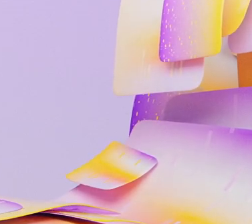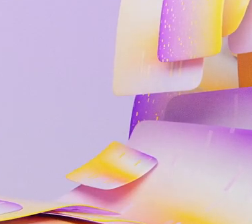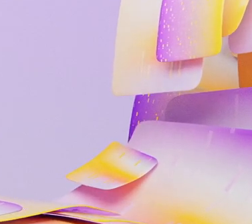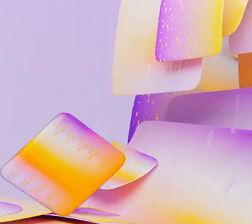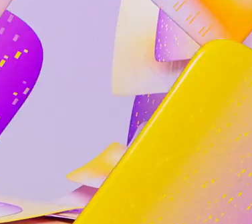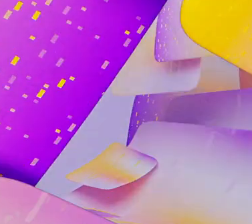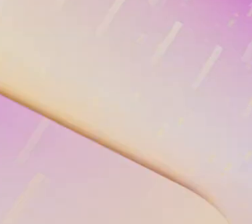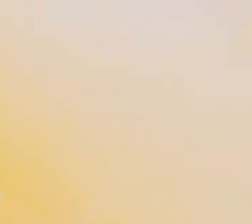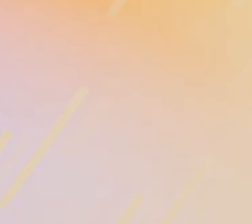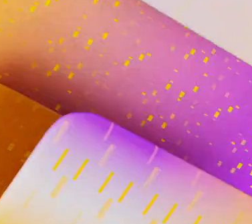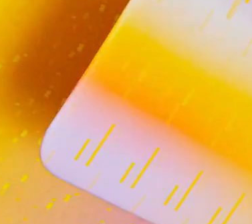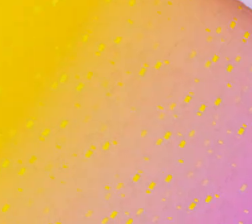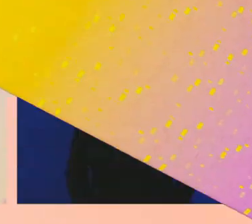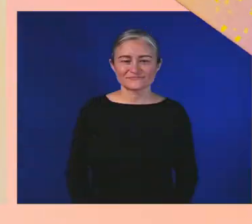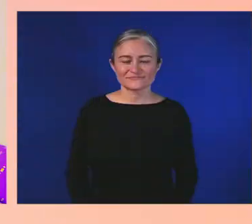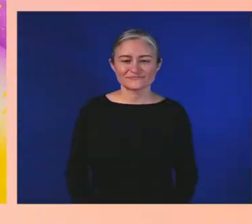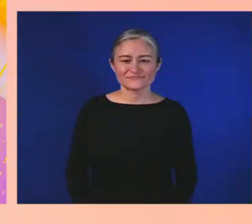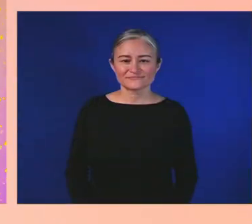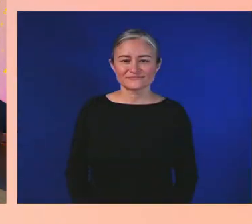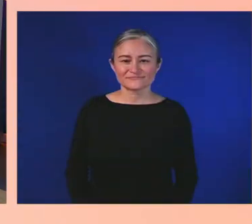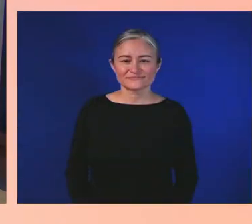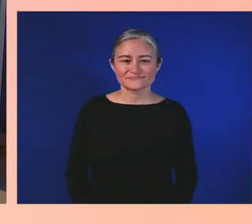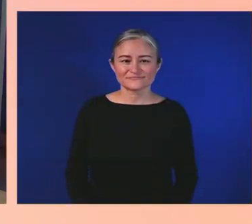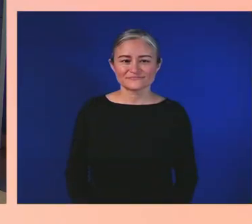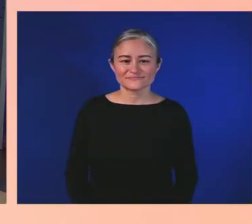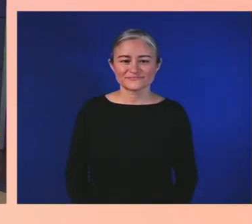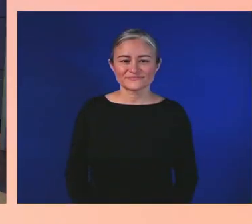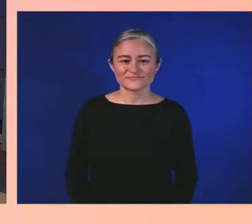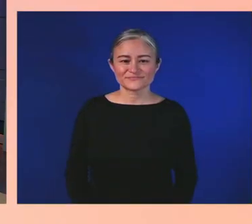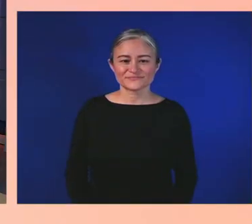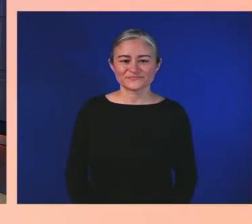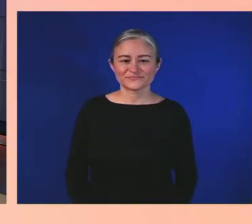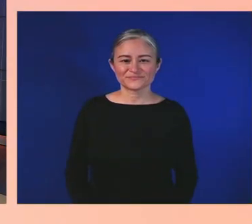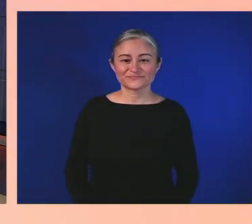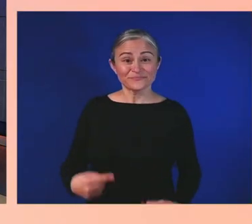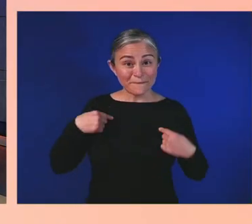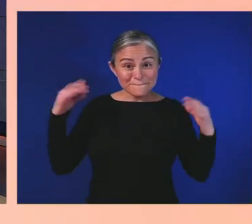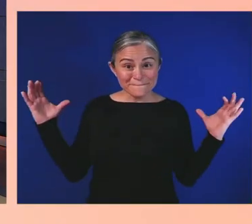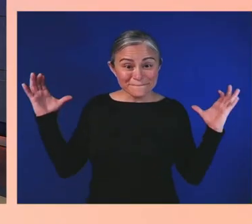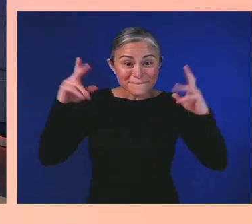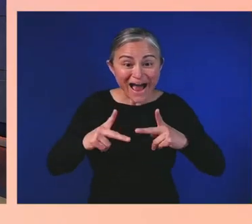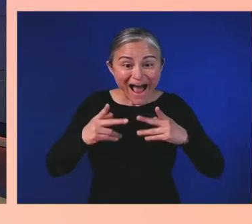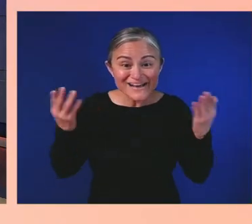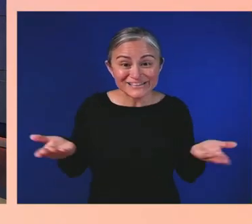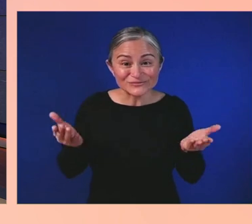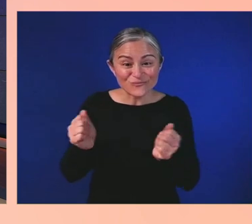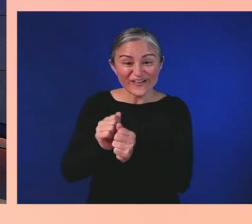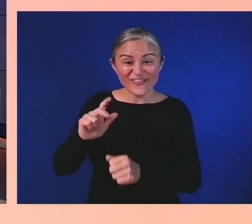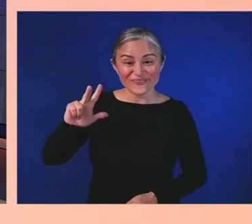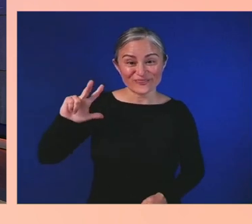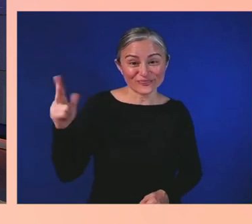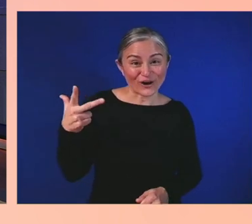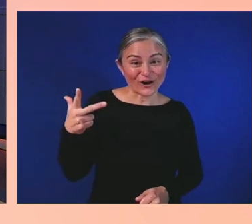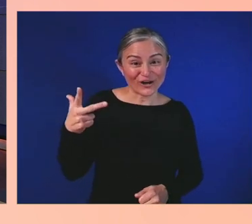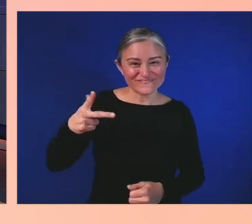We are back with our third and final round of keynote content. Hi everyone, I'm Jenny Lay-Flurrie,